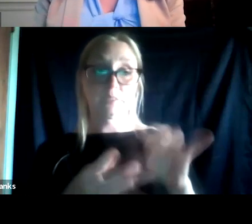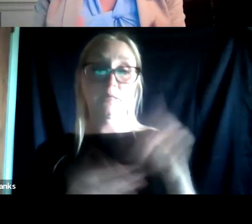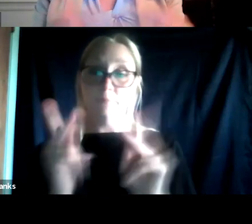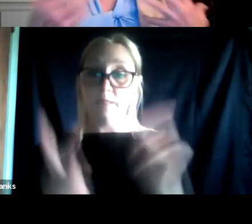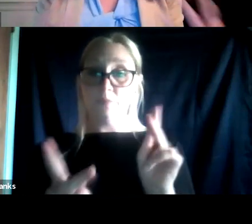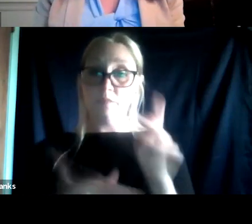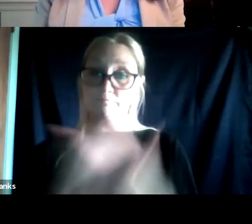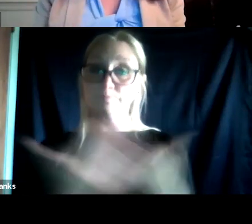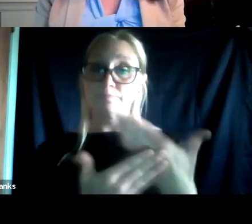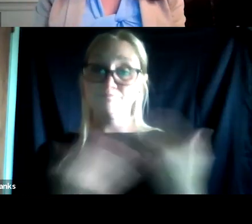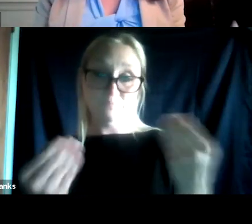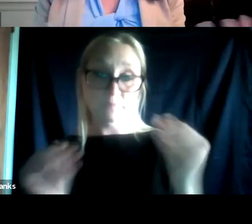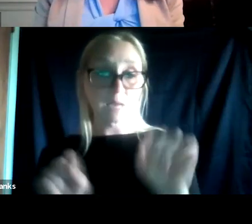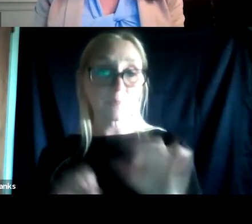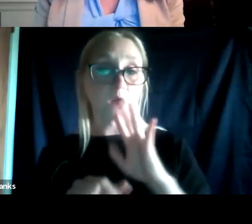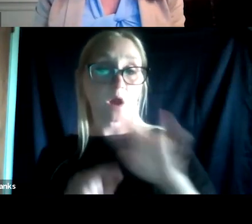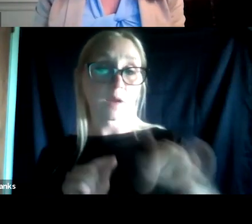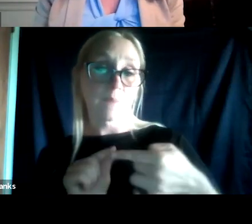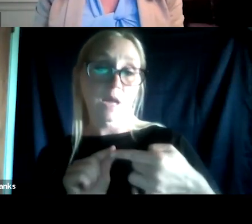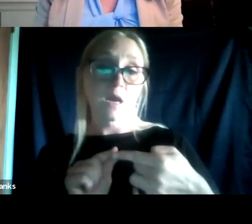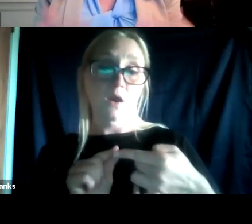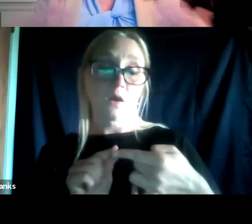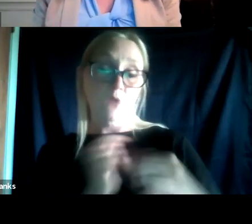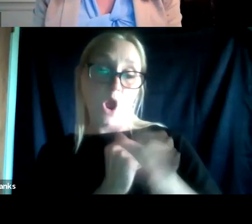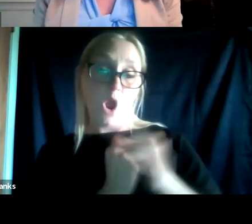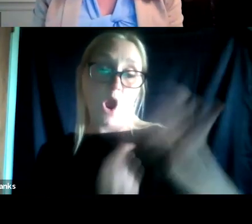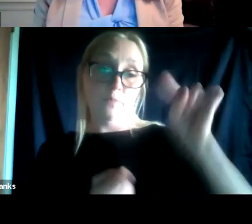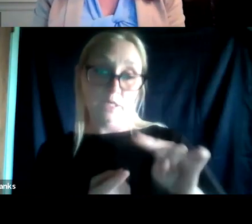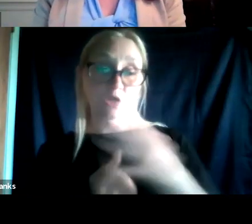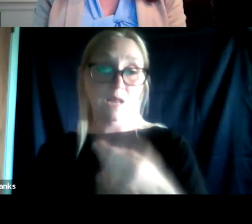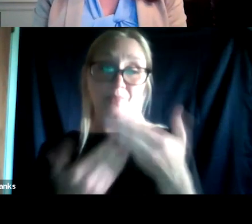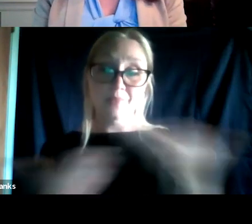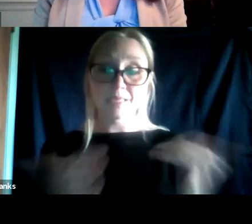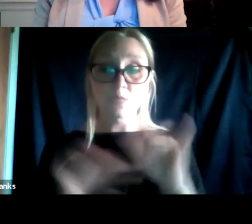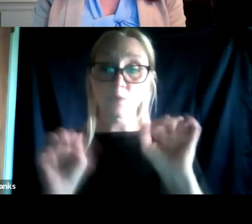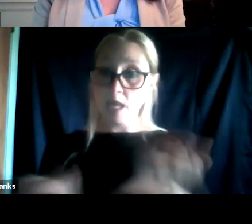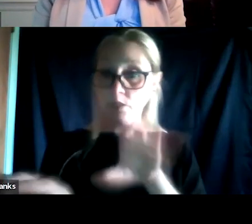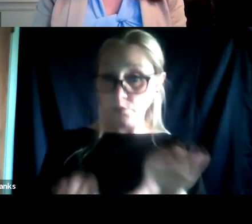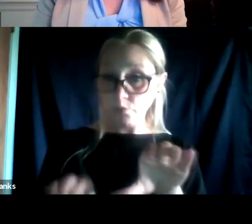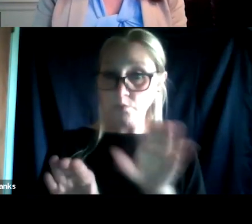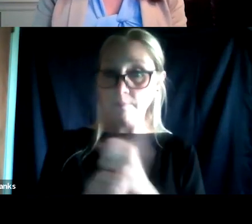where we can talk a little bit about harm reduction and things that you can do to actually create a more supportive environment